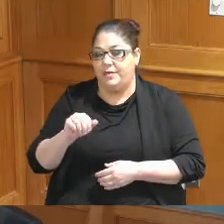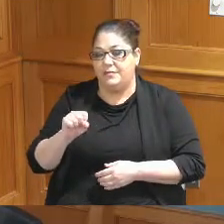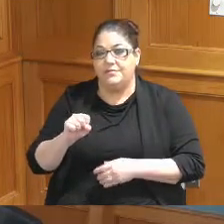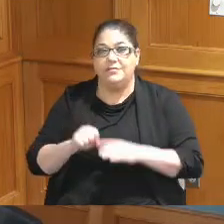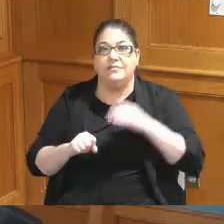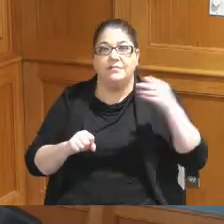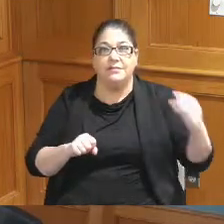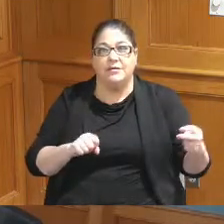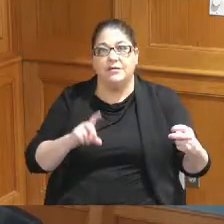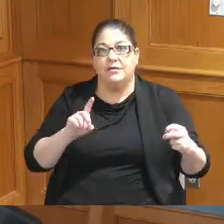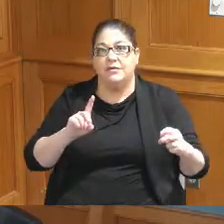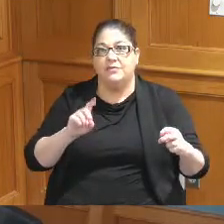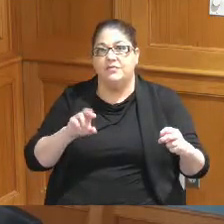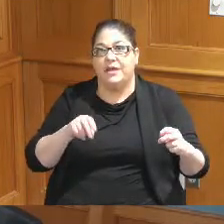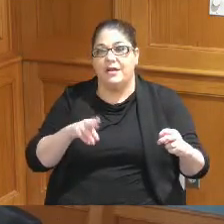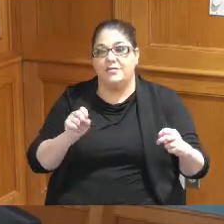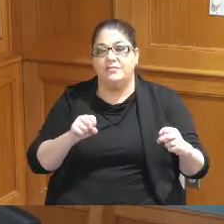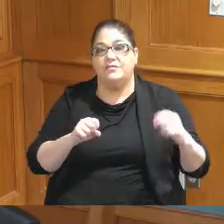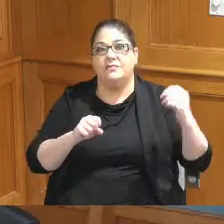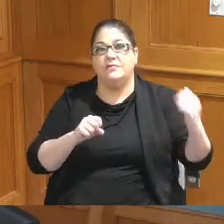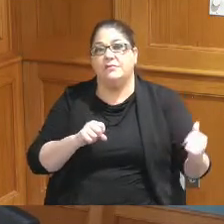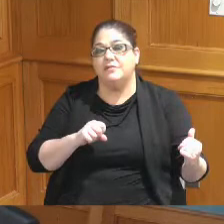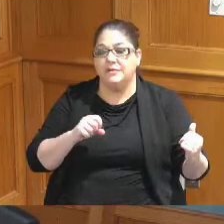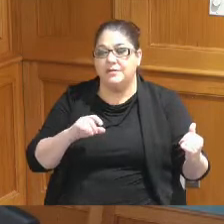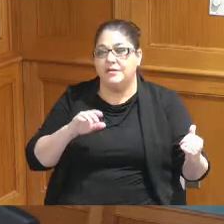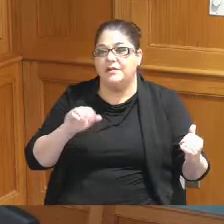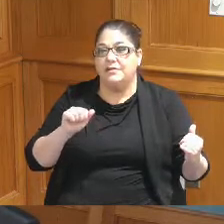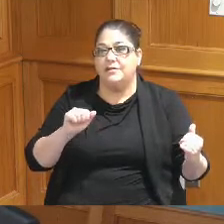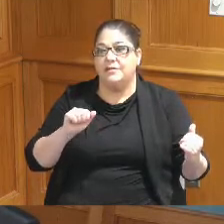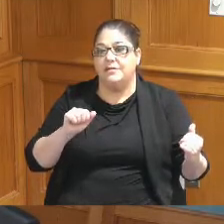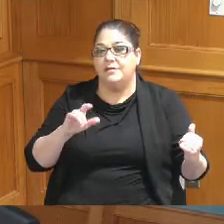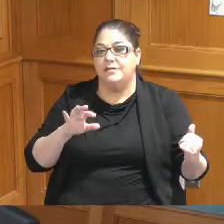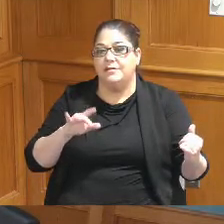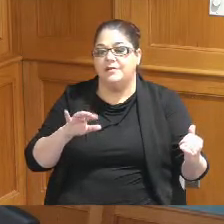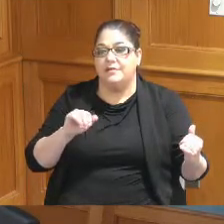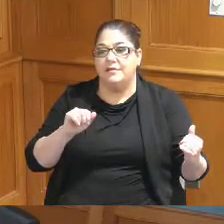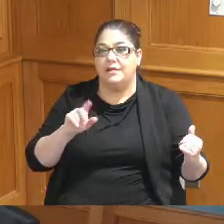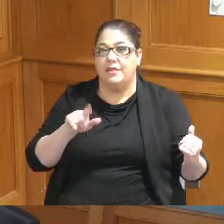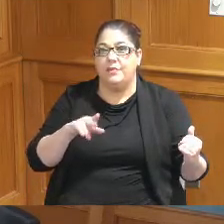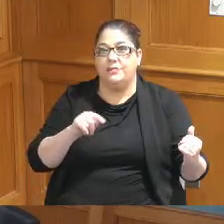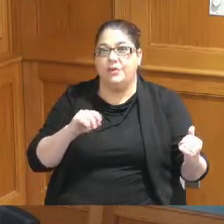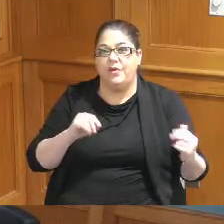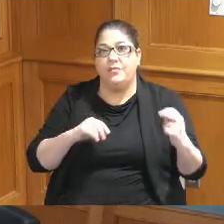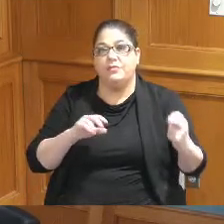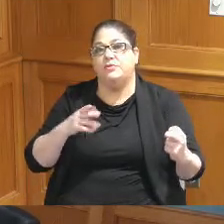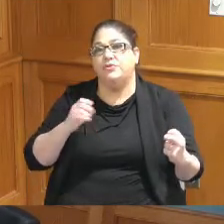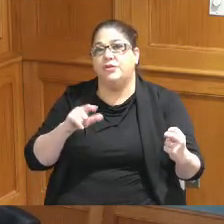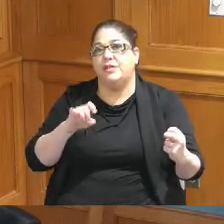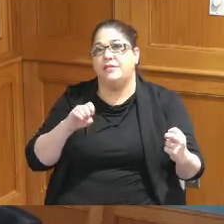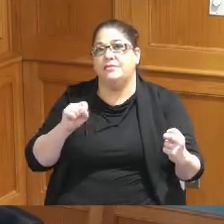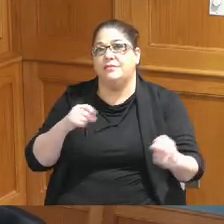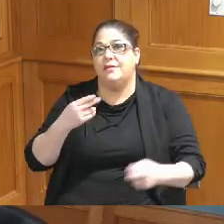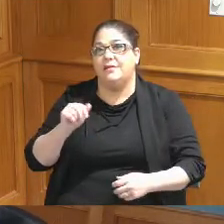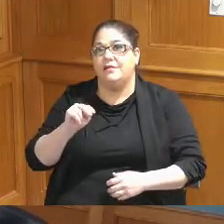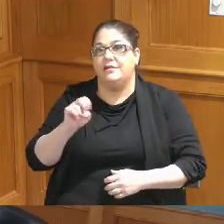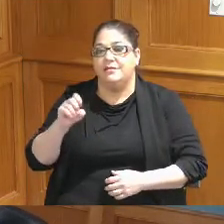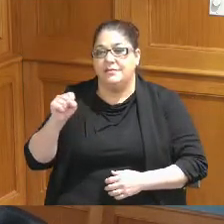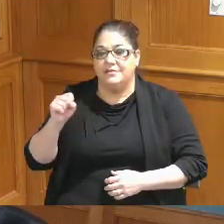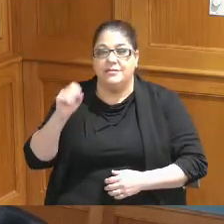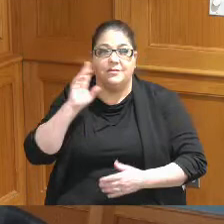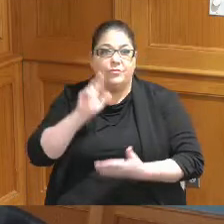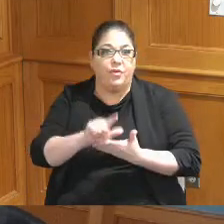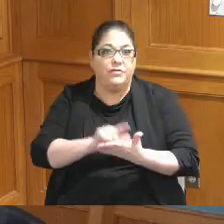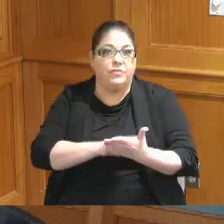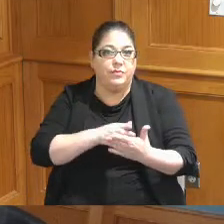County Administrator Charlie Ennis Prosecutor's office right thank you our first thing on